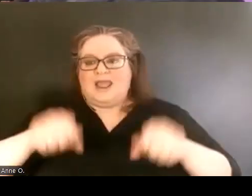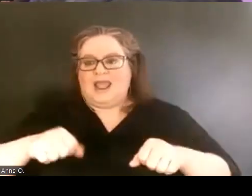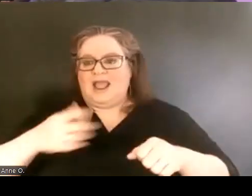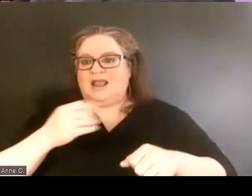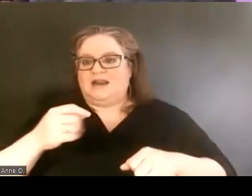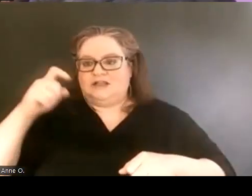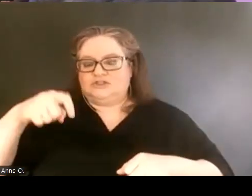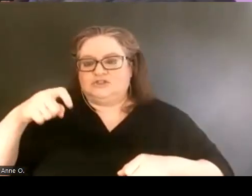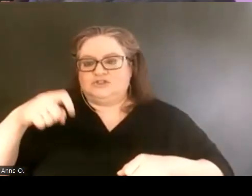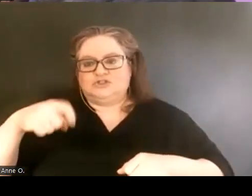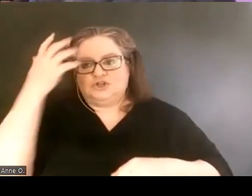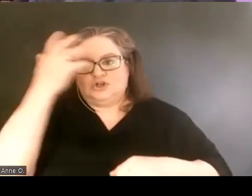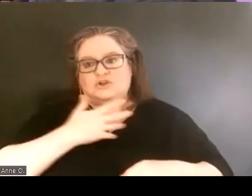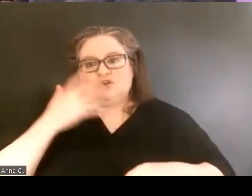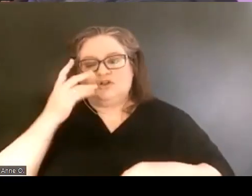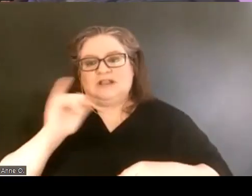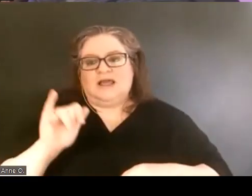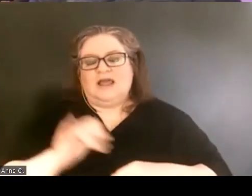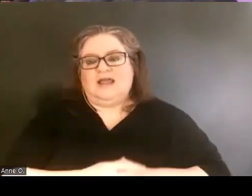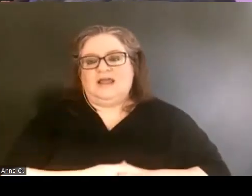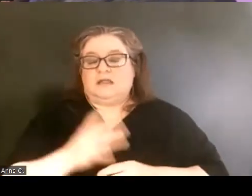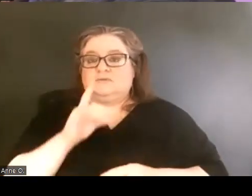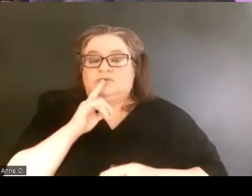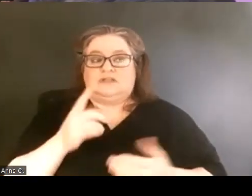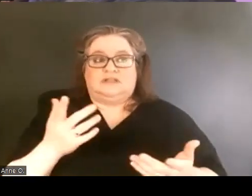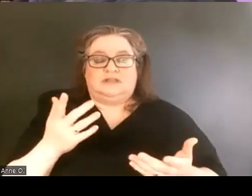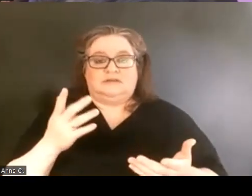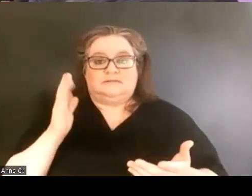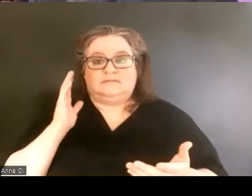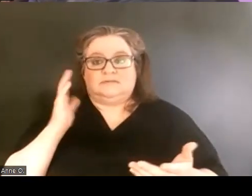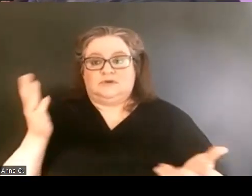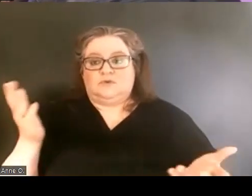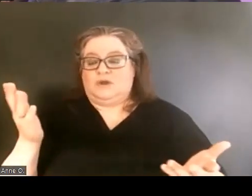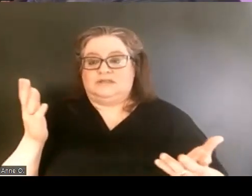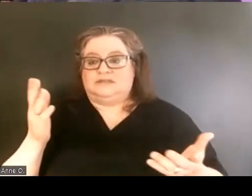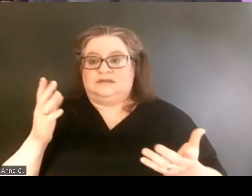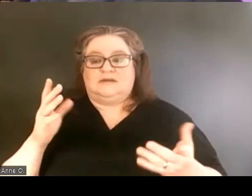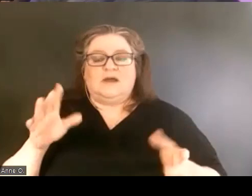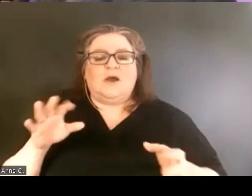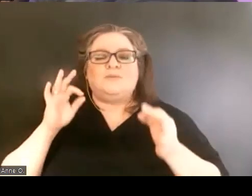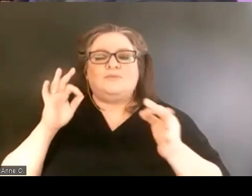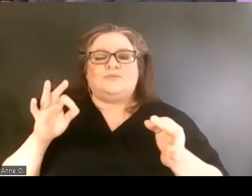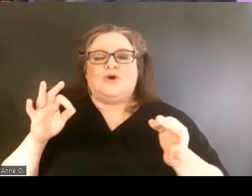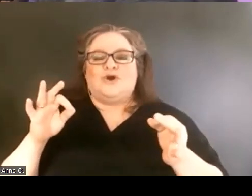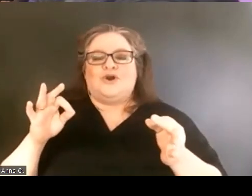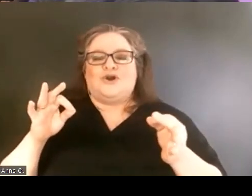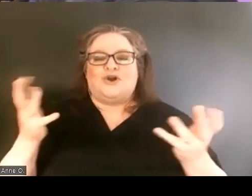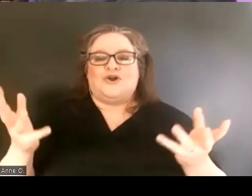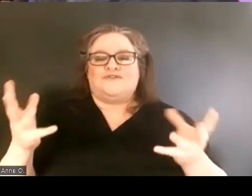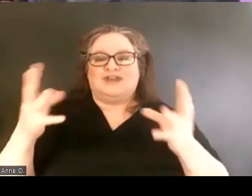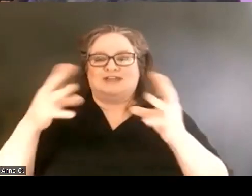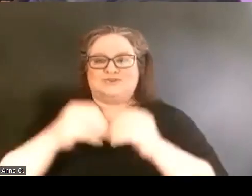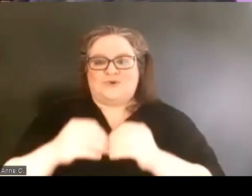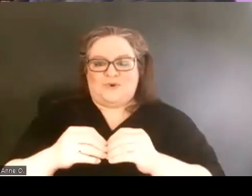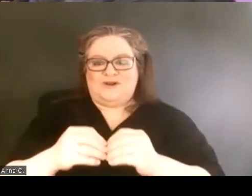and really it was a perfect storm. So we had multiple meetings, Stephanie and I were part of,